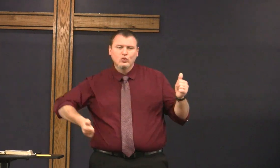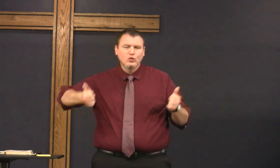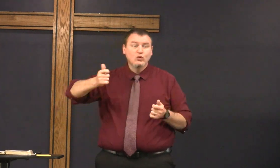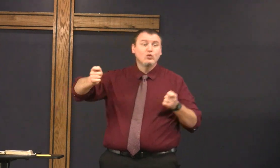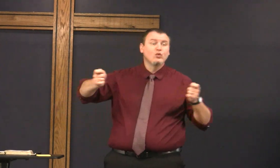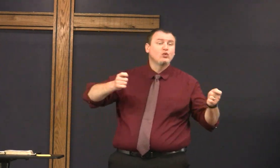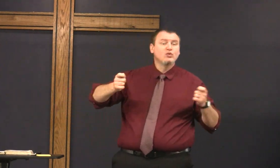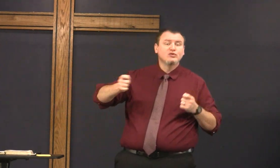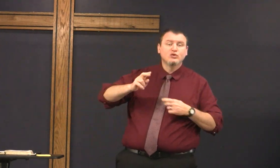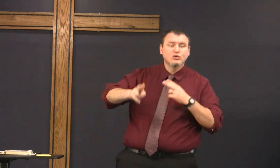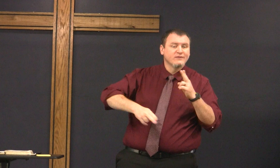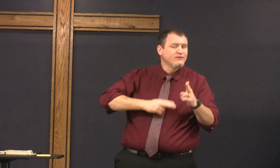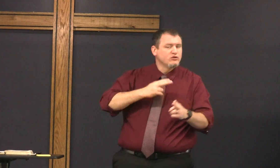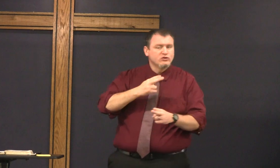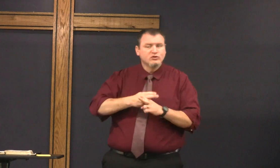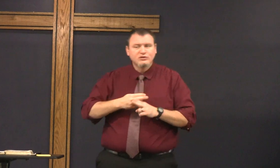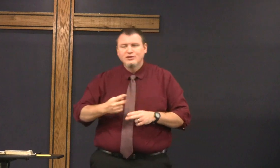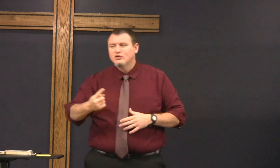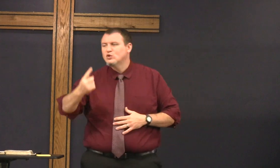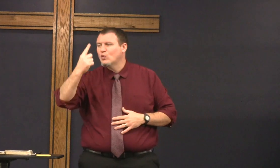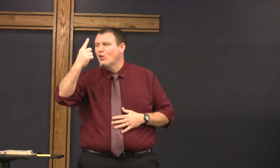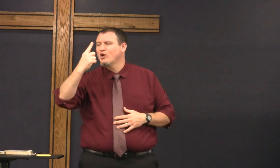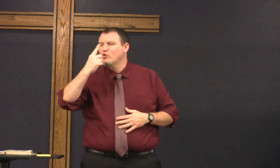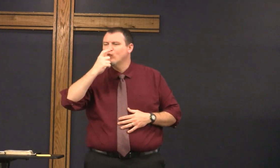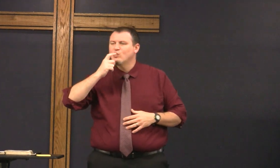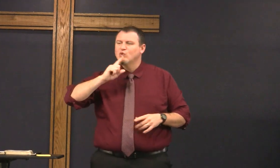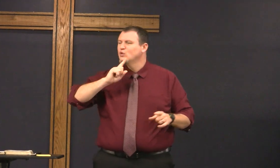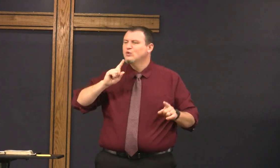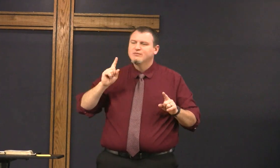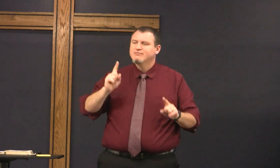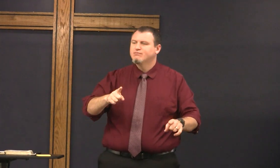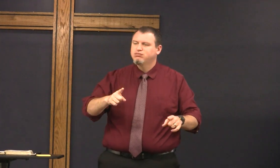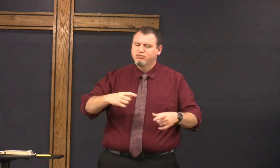there's only one supreme ruler of the universe